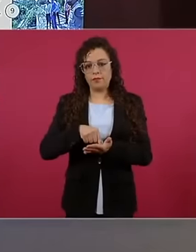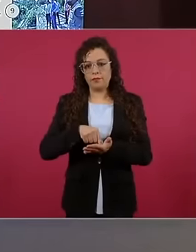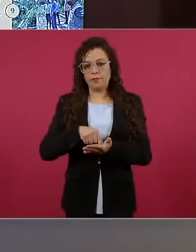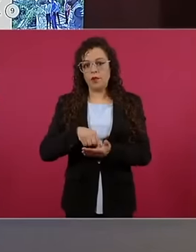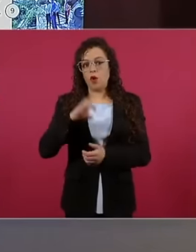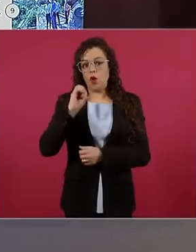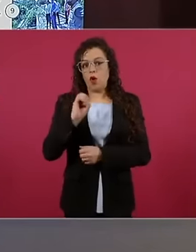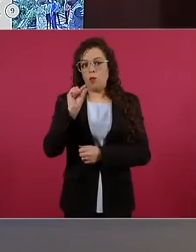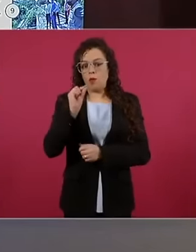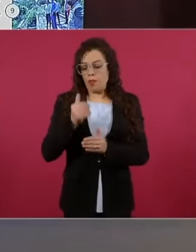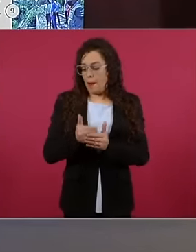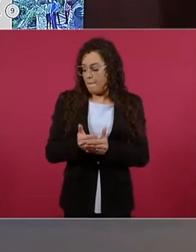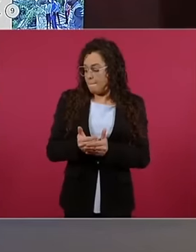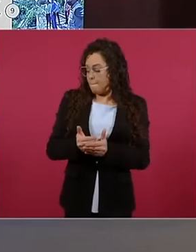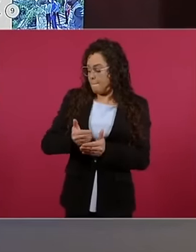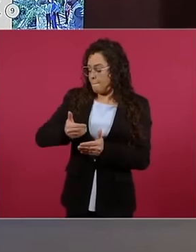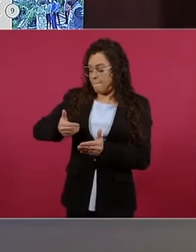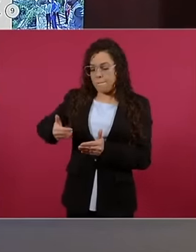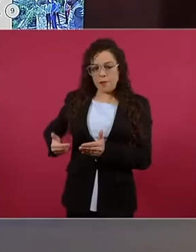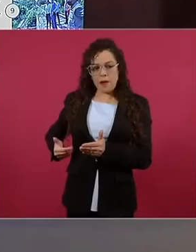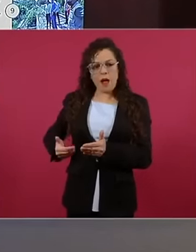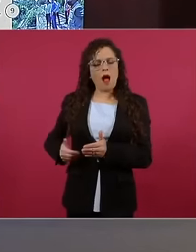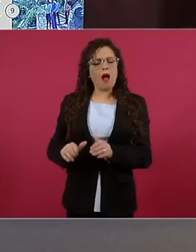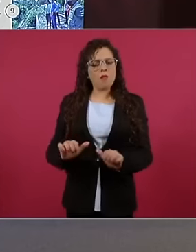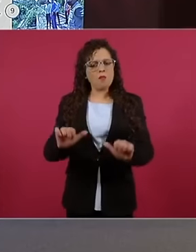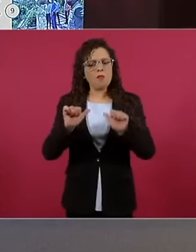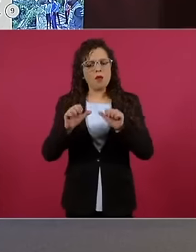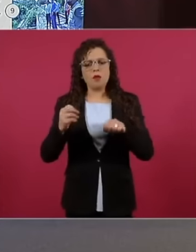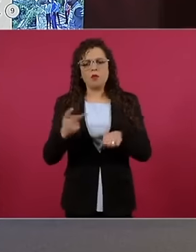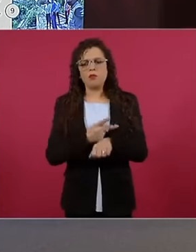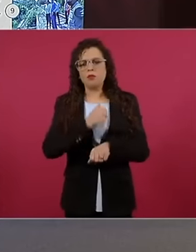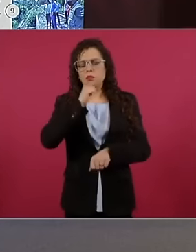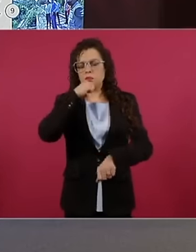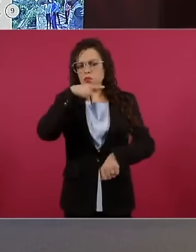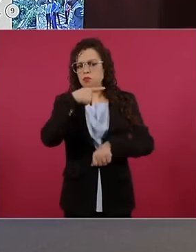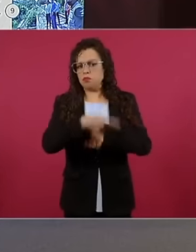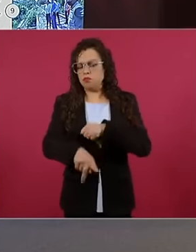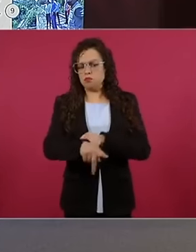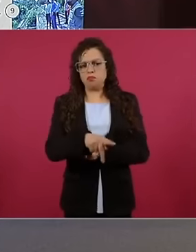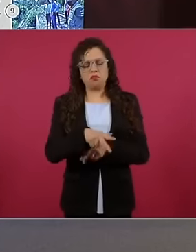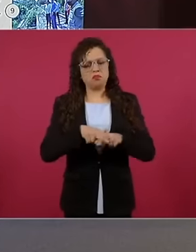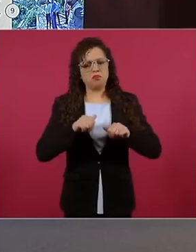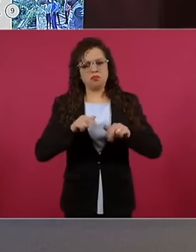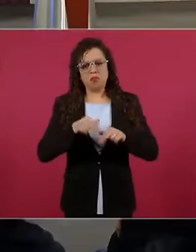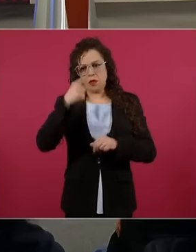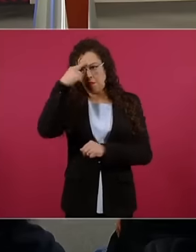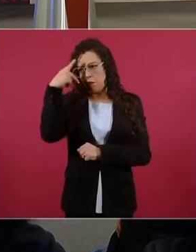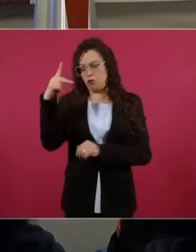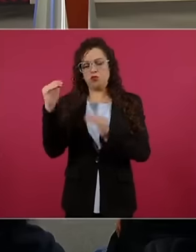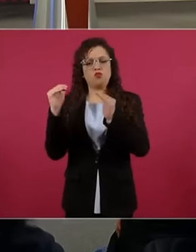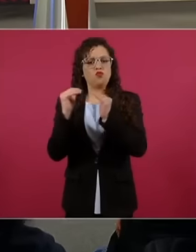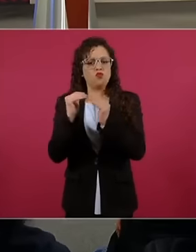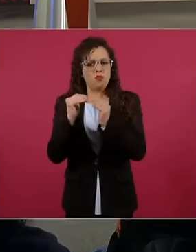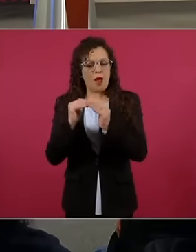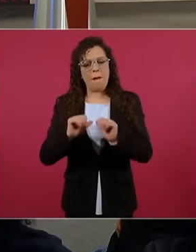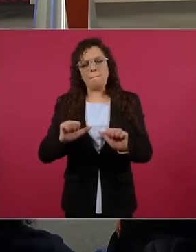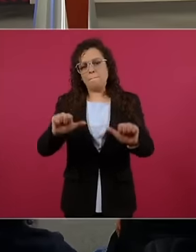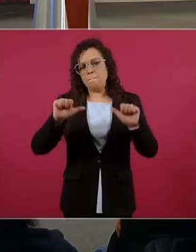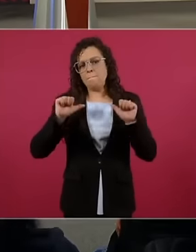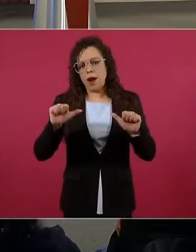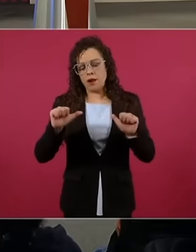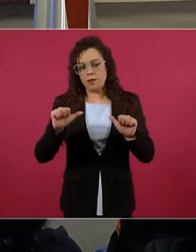of life without any type of risk to their home and then this was done,